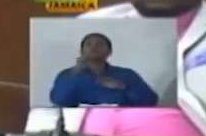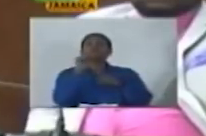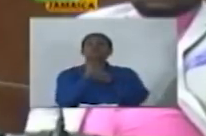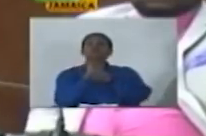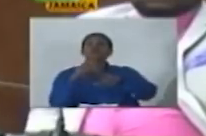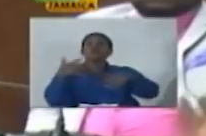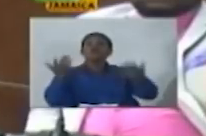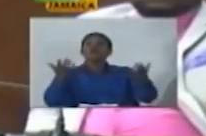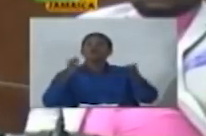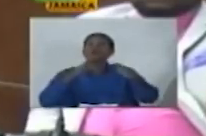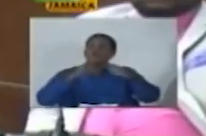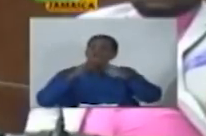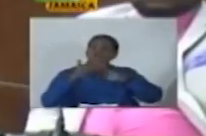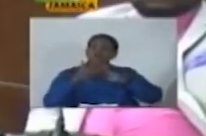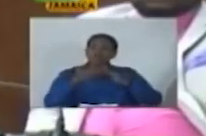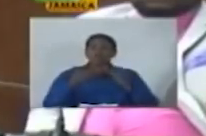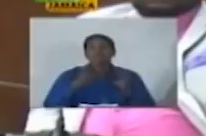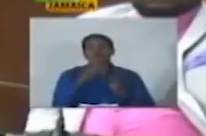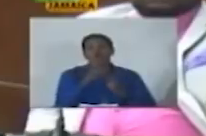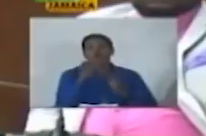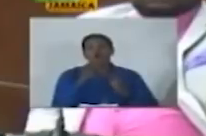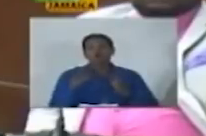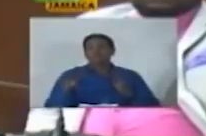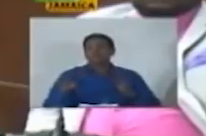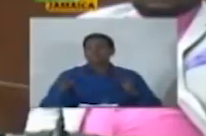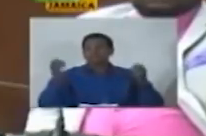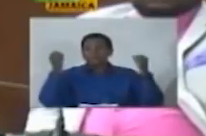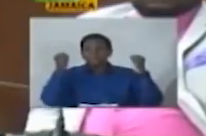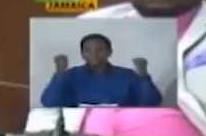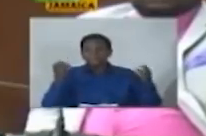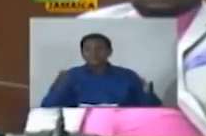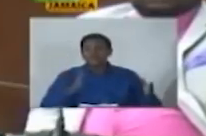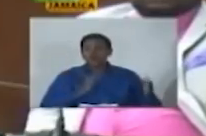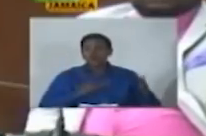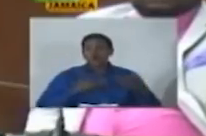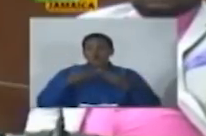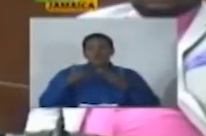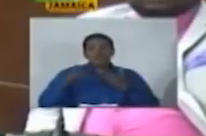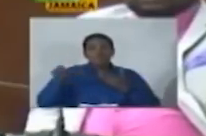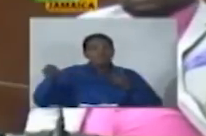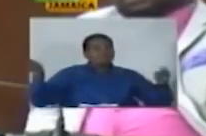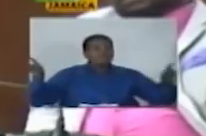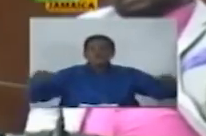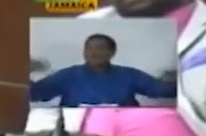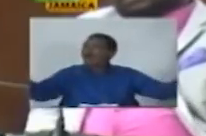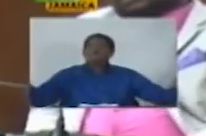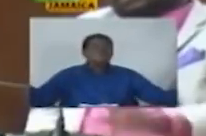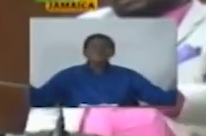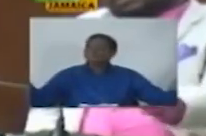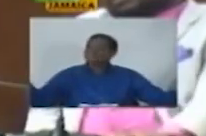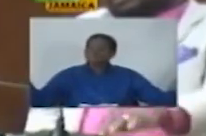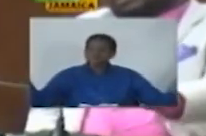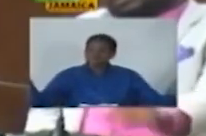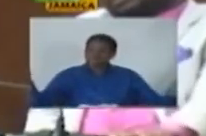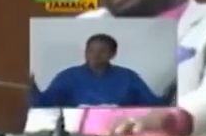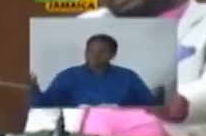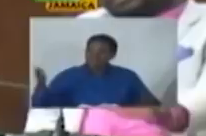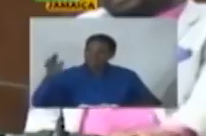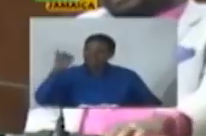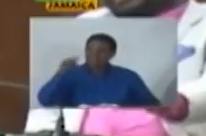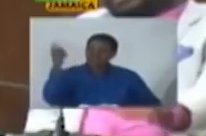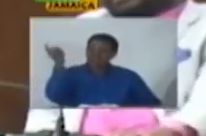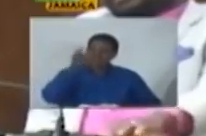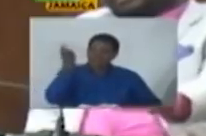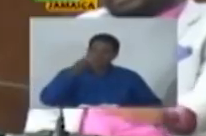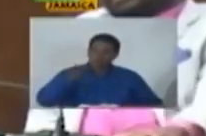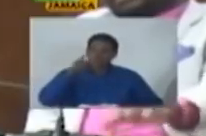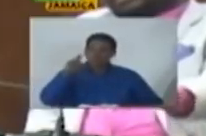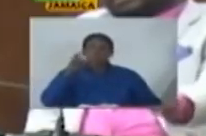has options that many of our neighbors do not mr. speaker and that is something